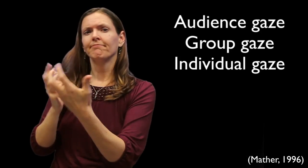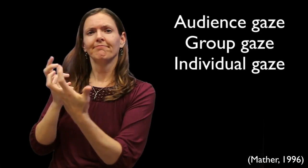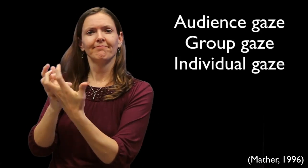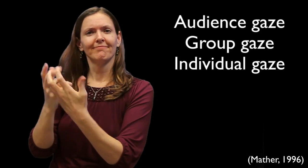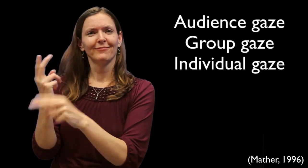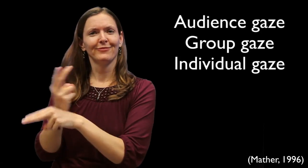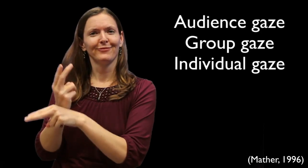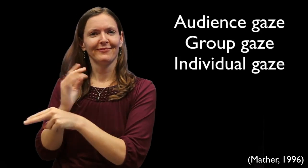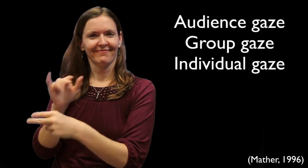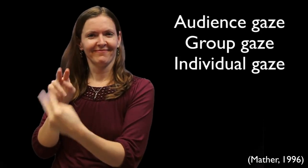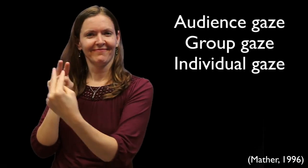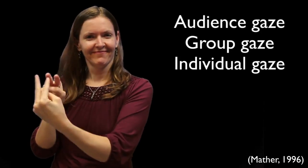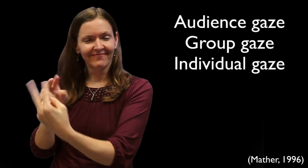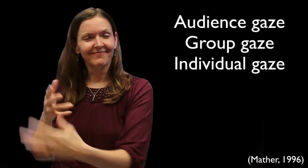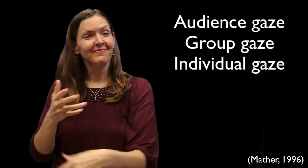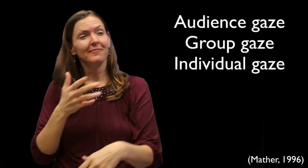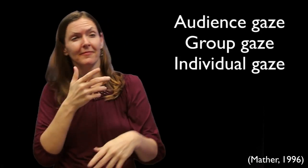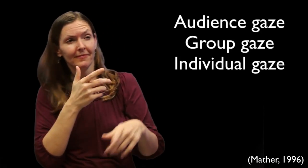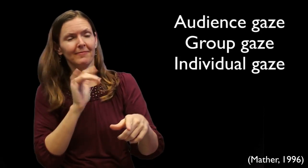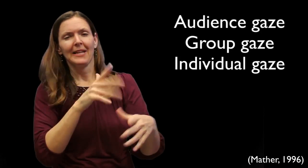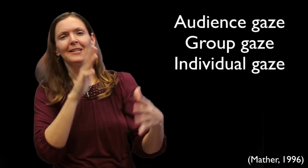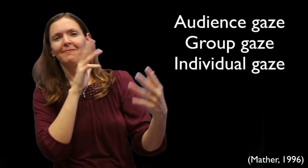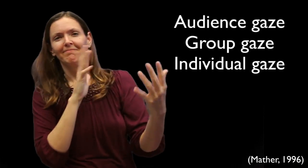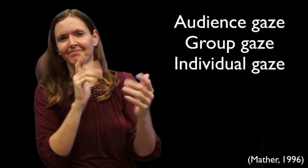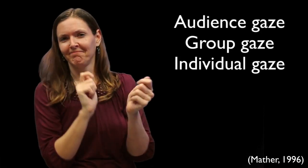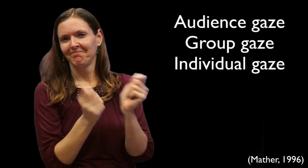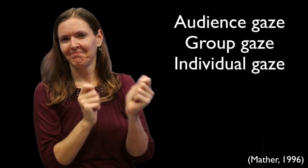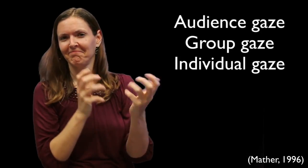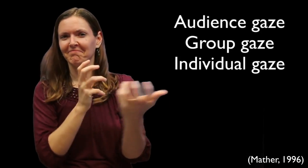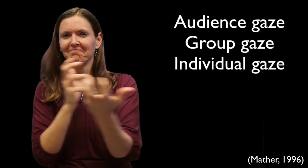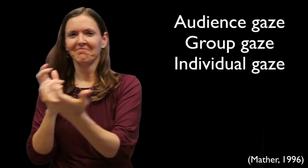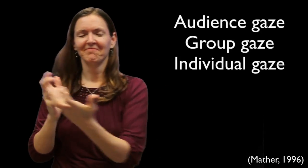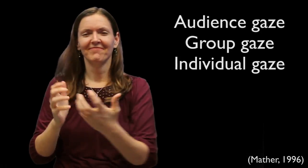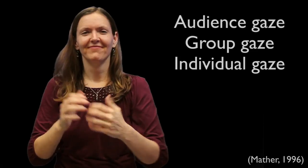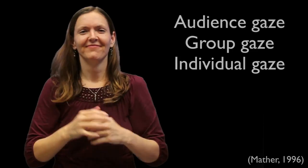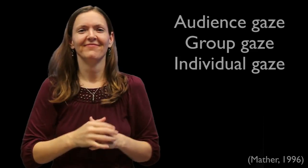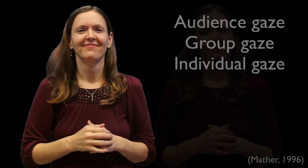audience settings. And to adapt the types of eye gaze for different scenarios and audience needs.